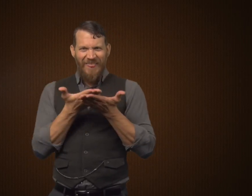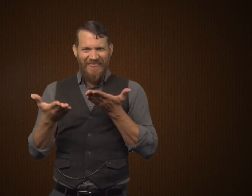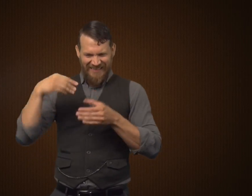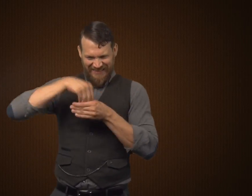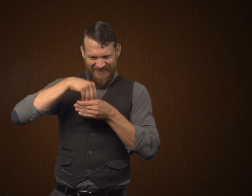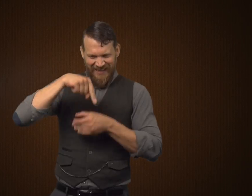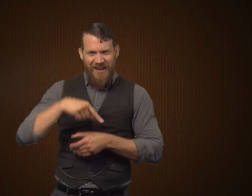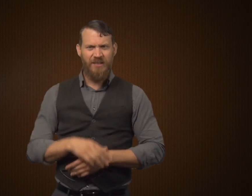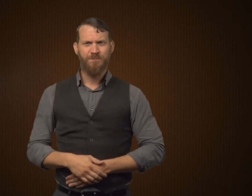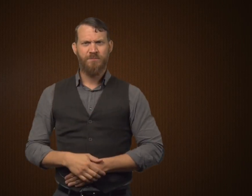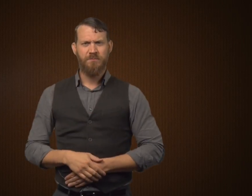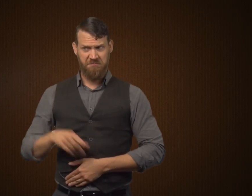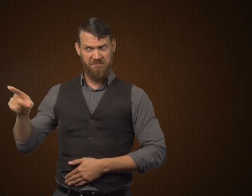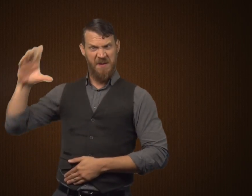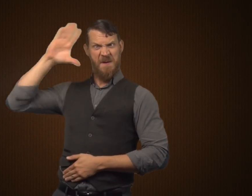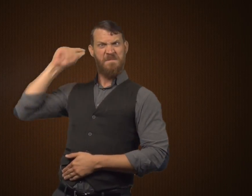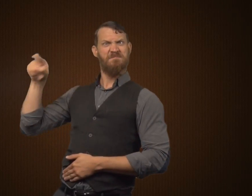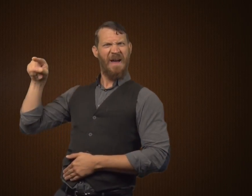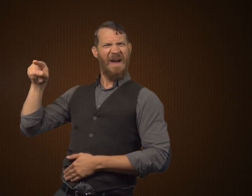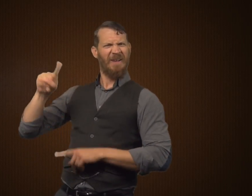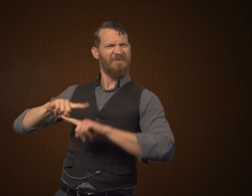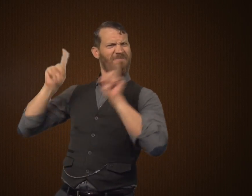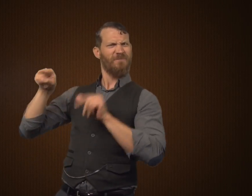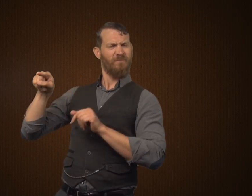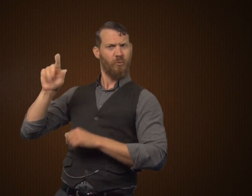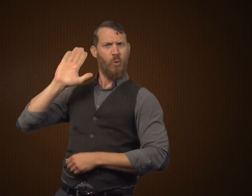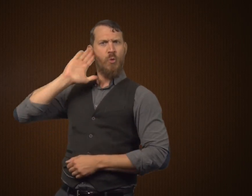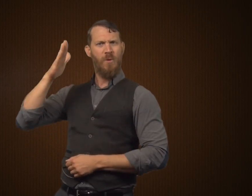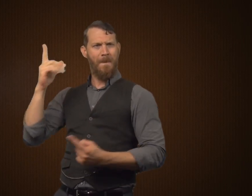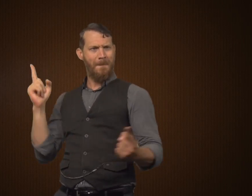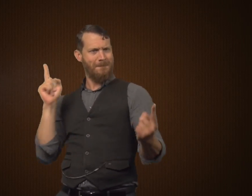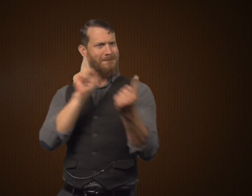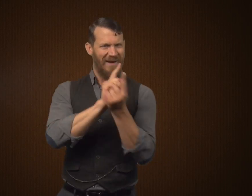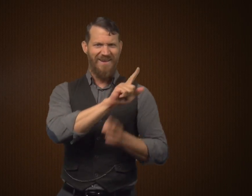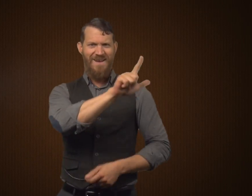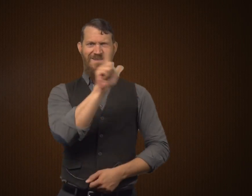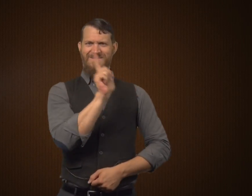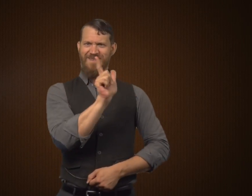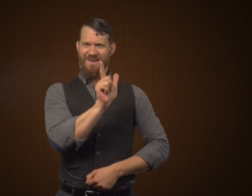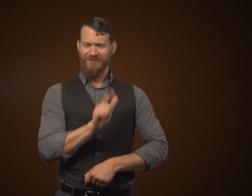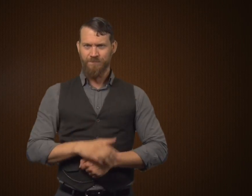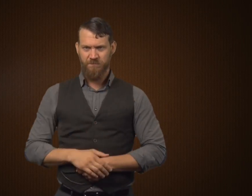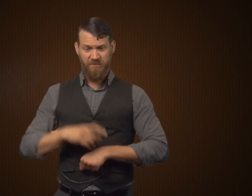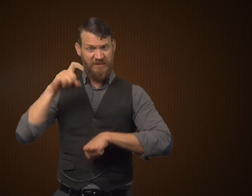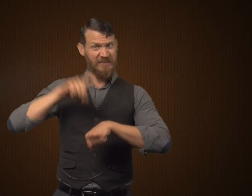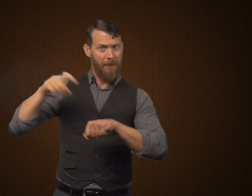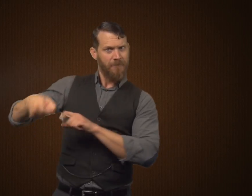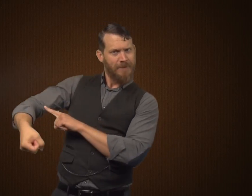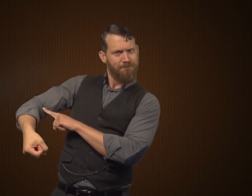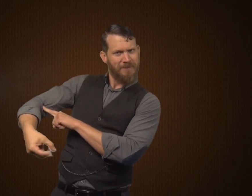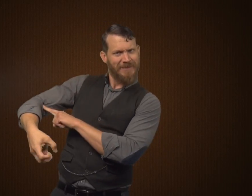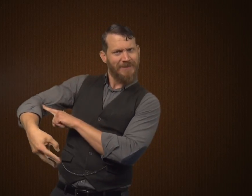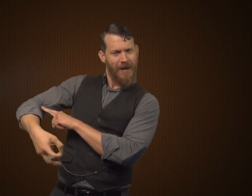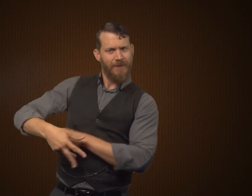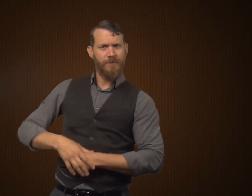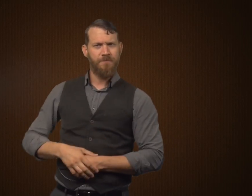to a specific drawer to get specific things. And then a man would meet him at midnight.